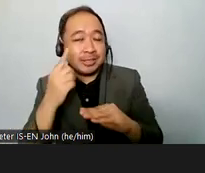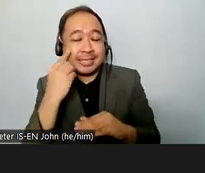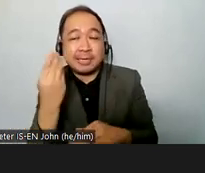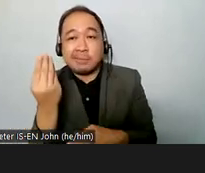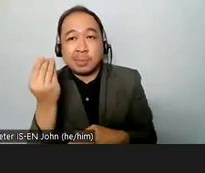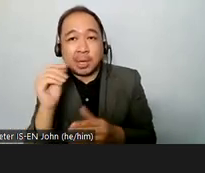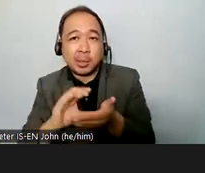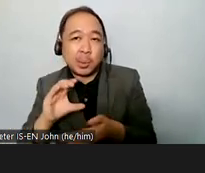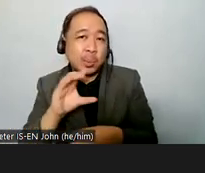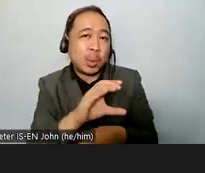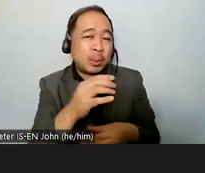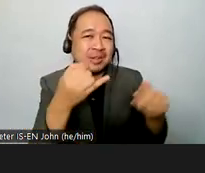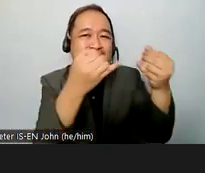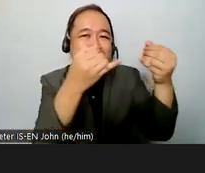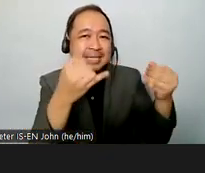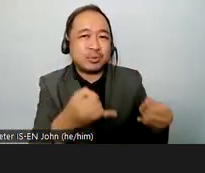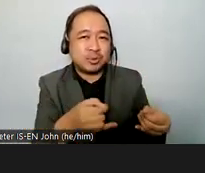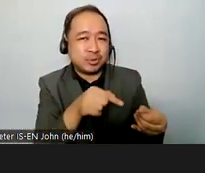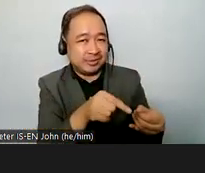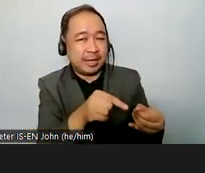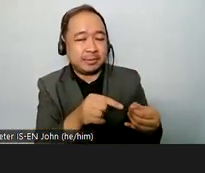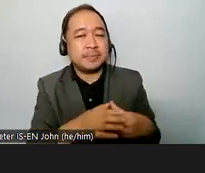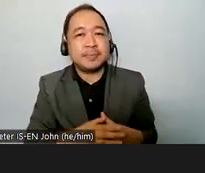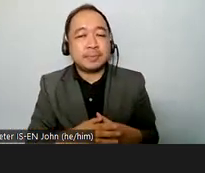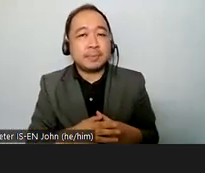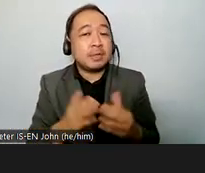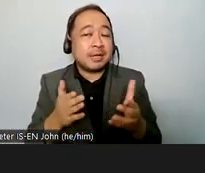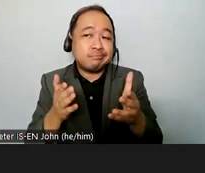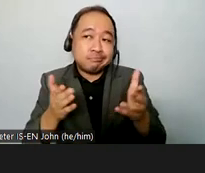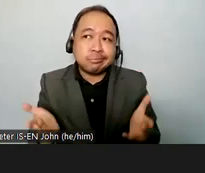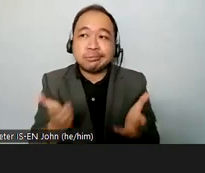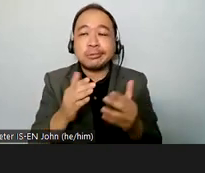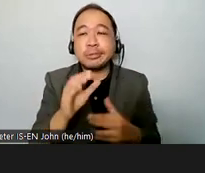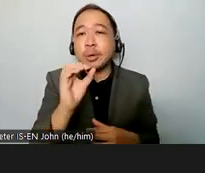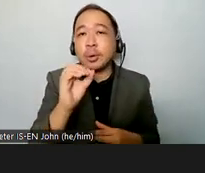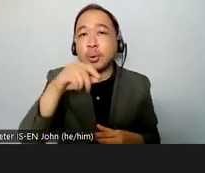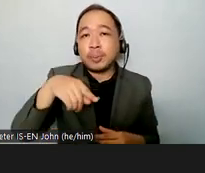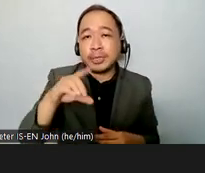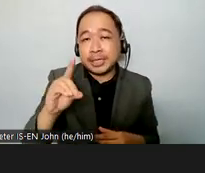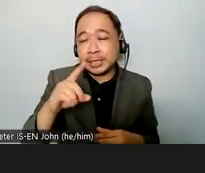all their forms we invite all opd's and civil society agencies different multi-stakeholders